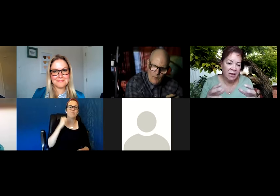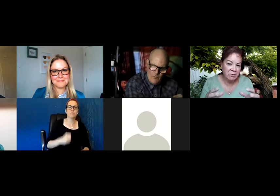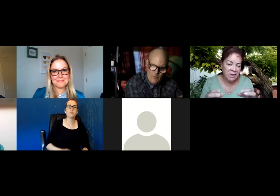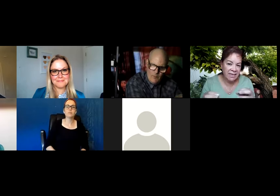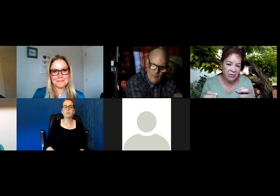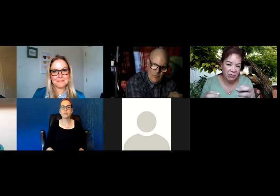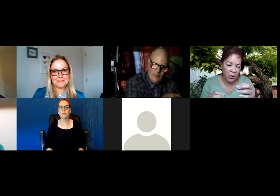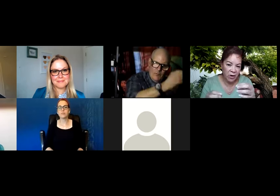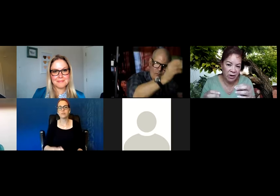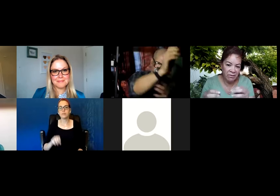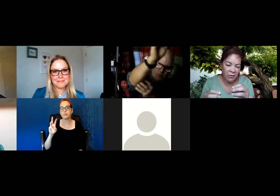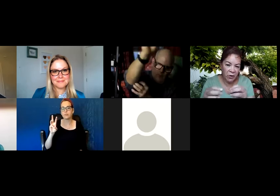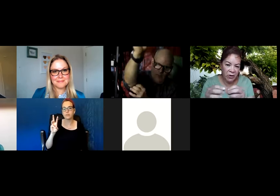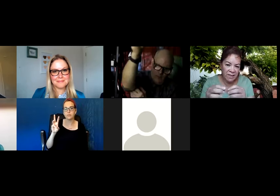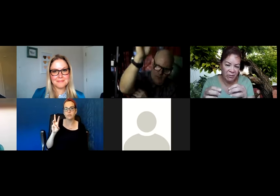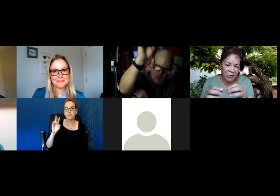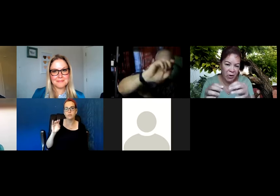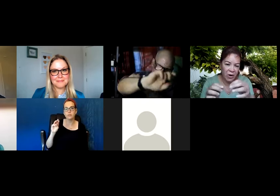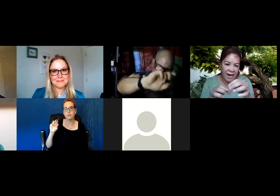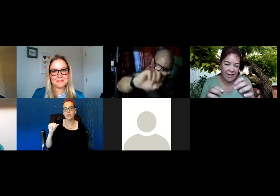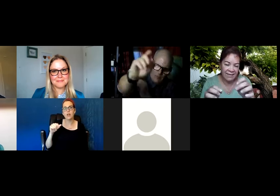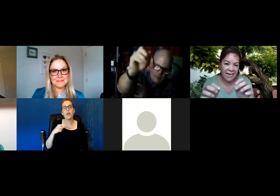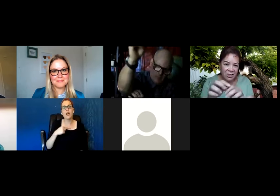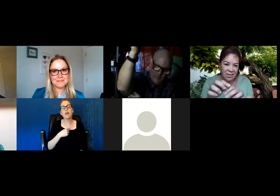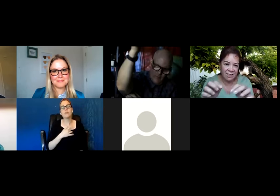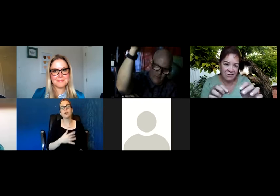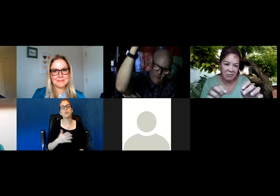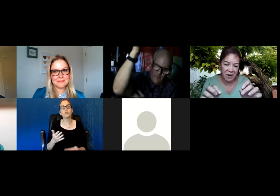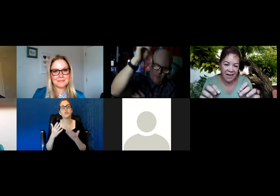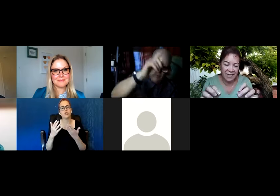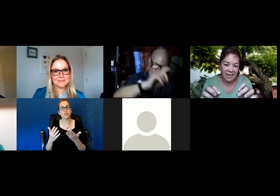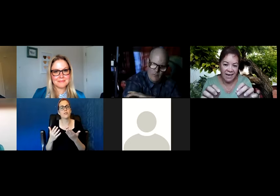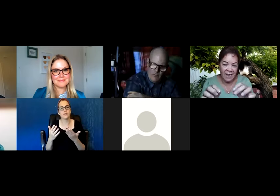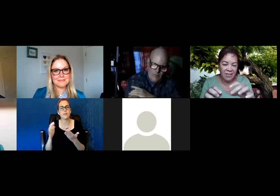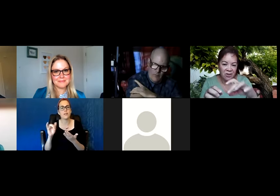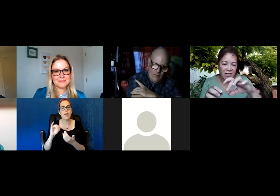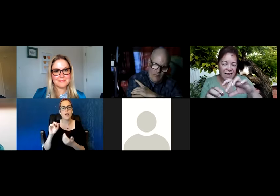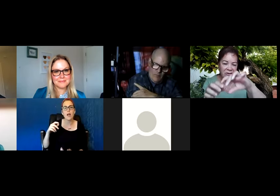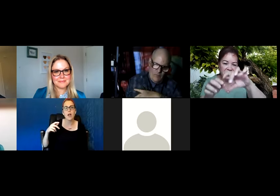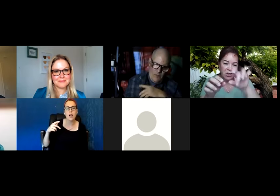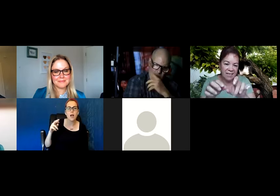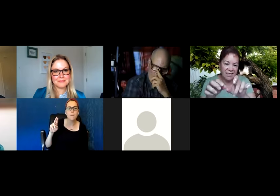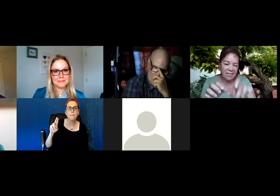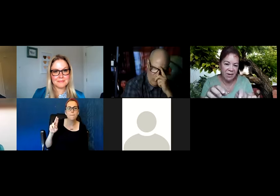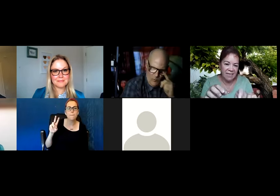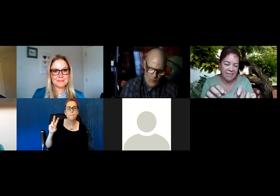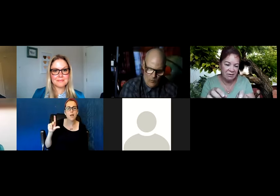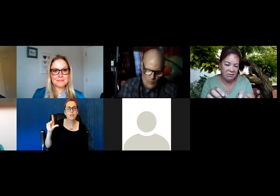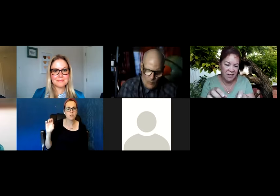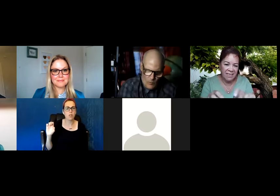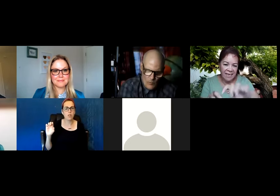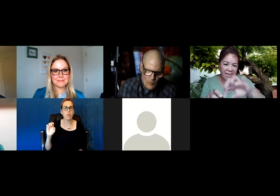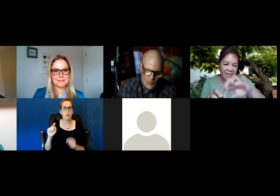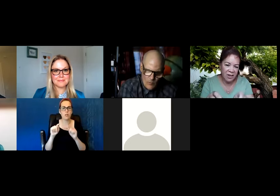Puzzle piece has four sections. And so you have to turn it this way and see the fits,